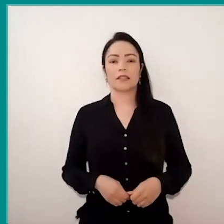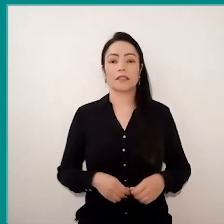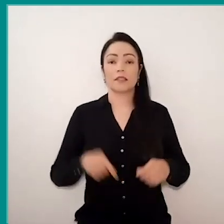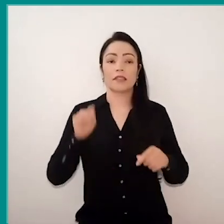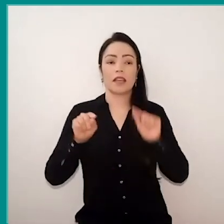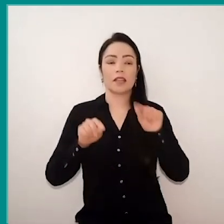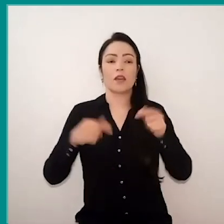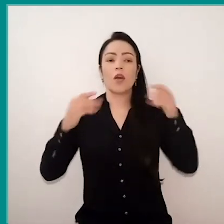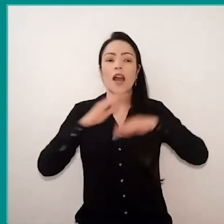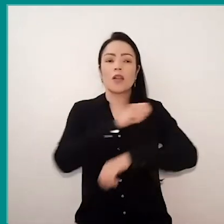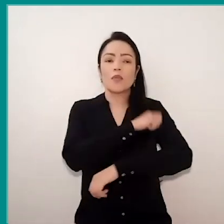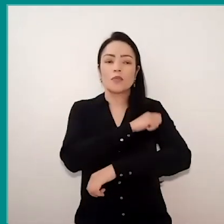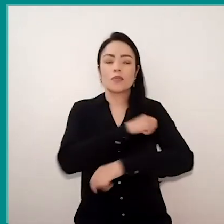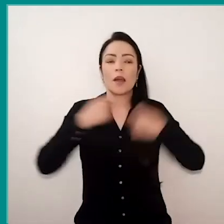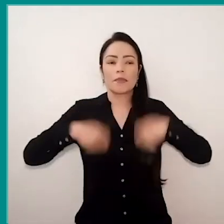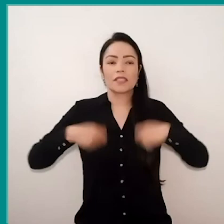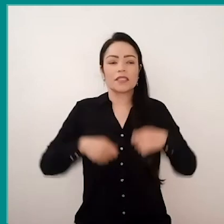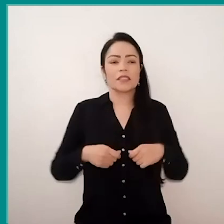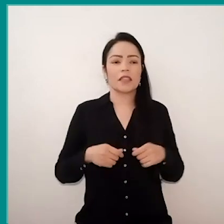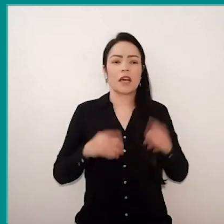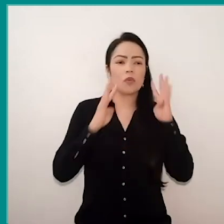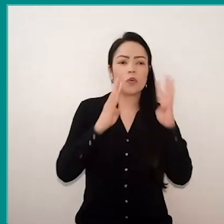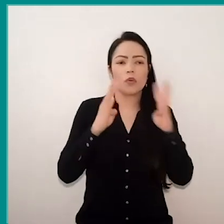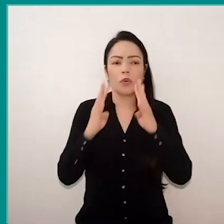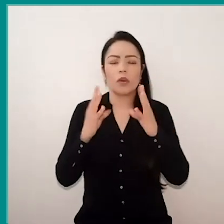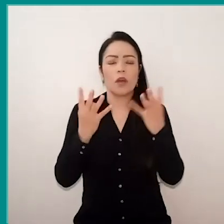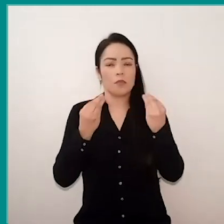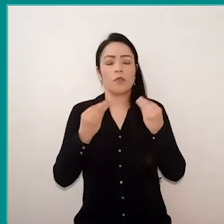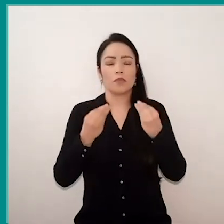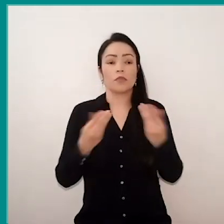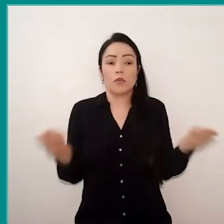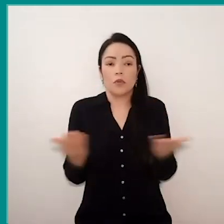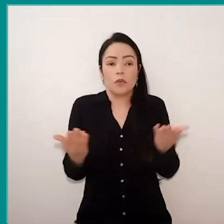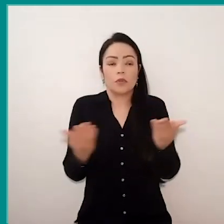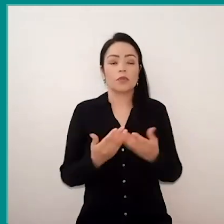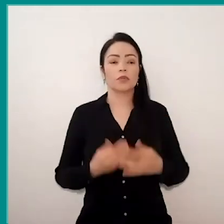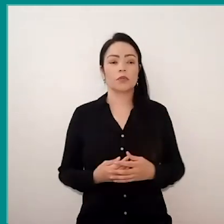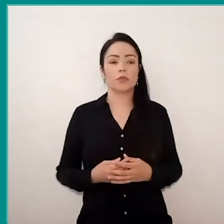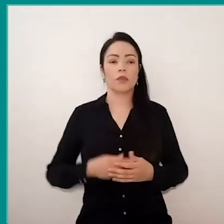we have been listening a lot, and today, more than ever, train a self-employed, critical student,